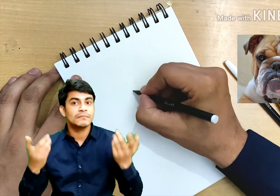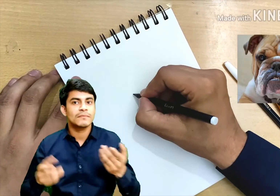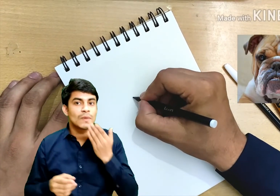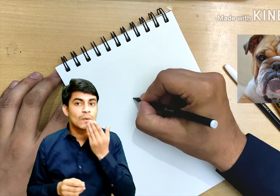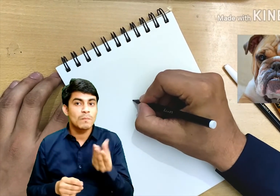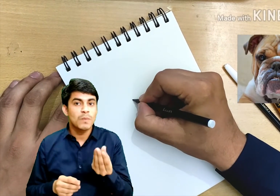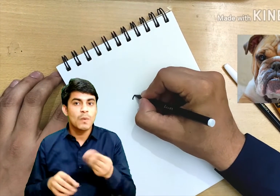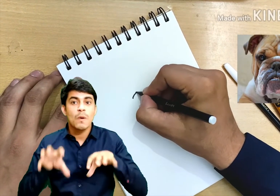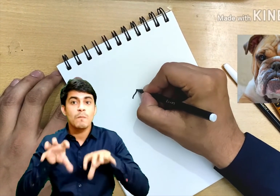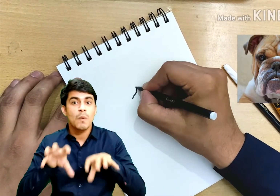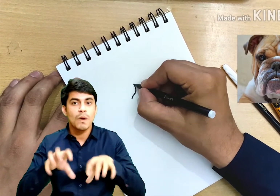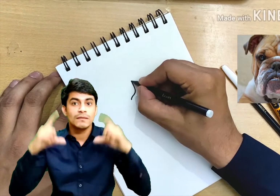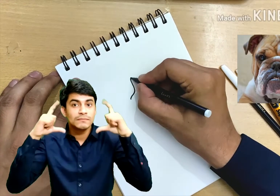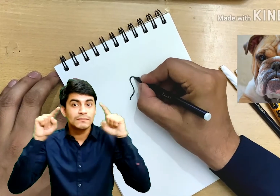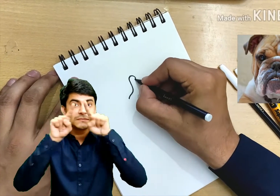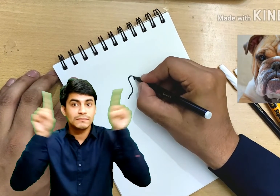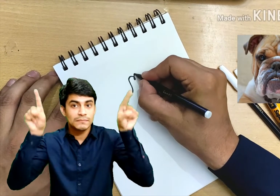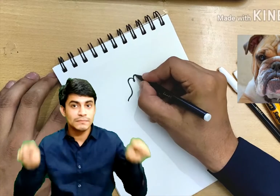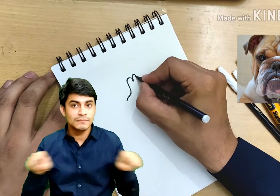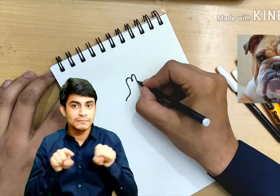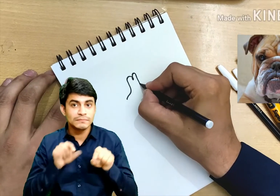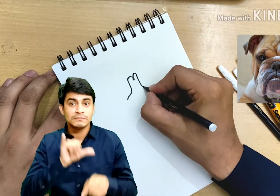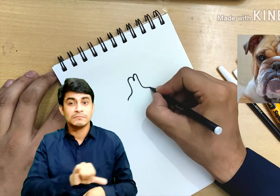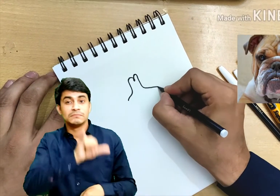Fifth image - a dog.